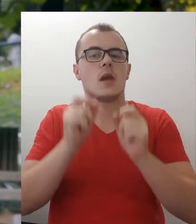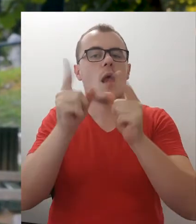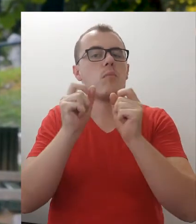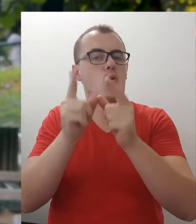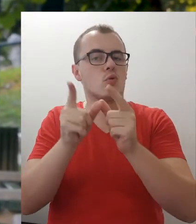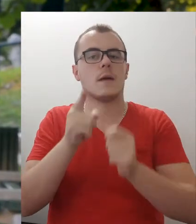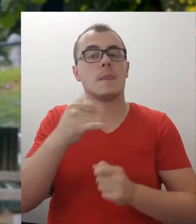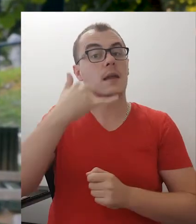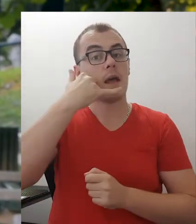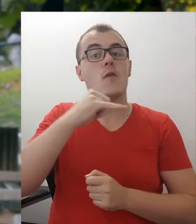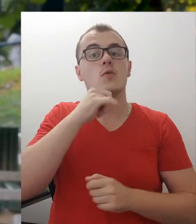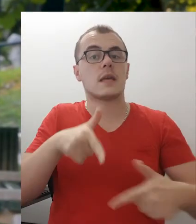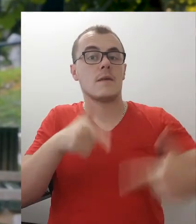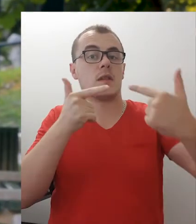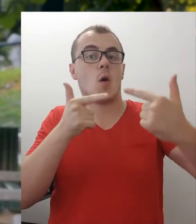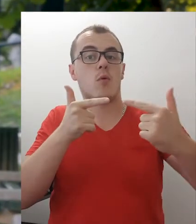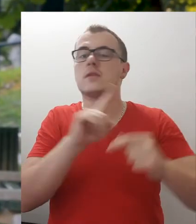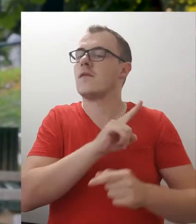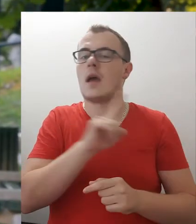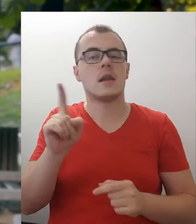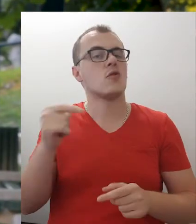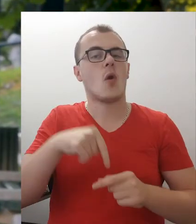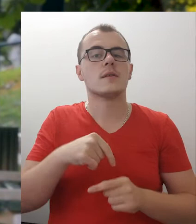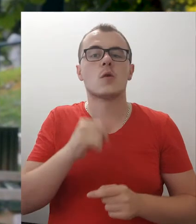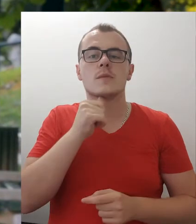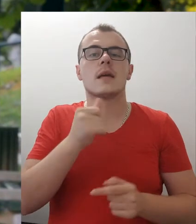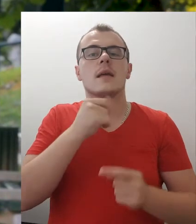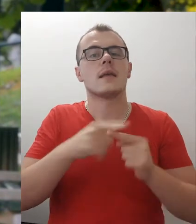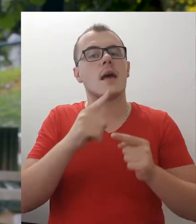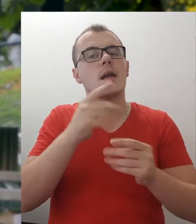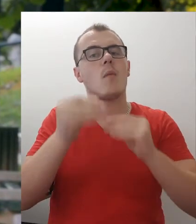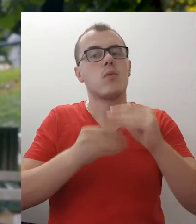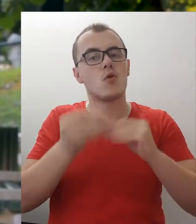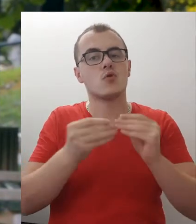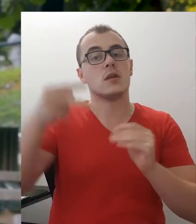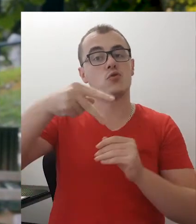Phone and video calls are completely out of the question because the family is on the other side of the wall,